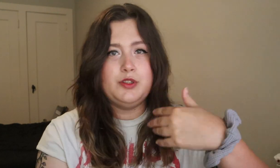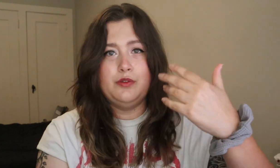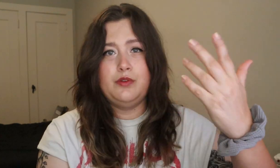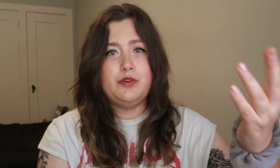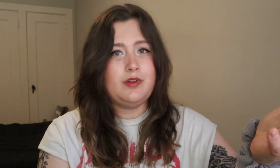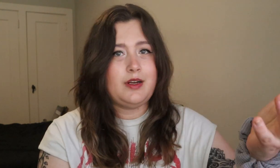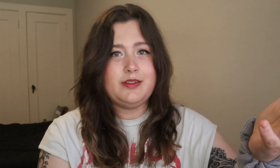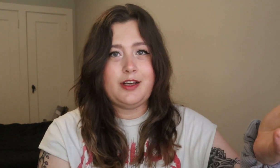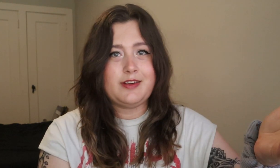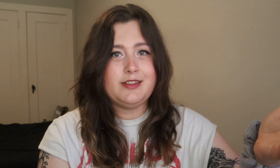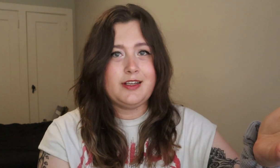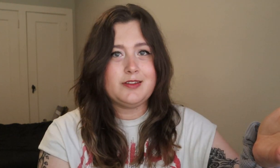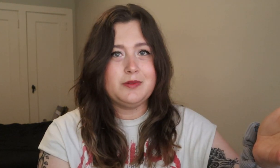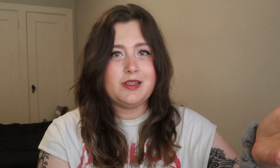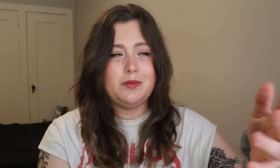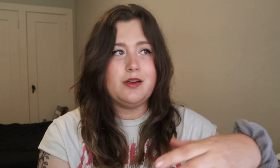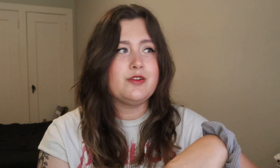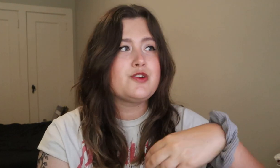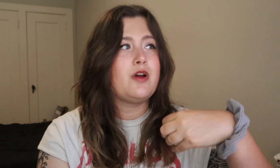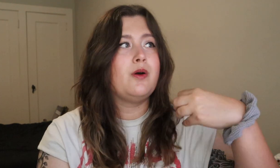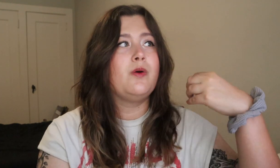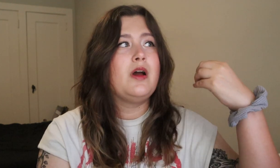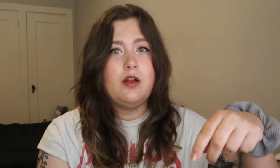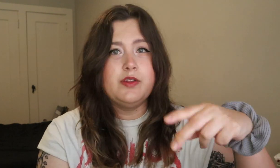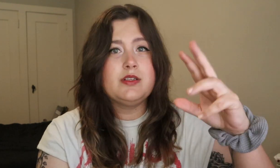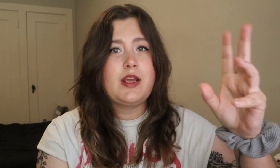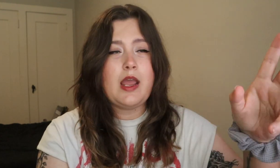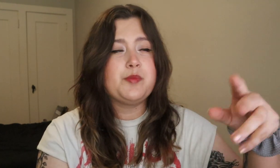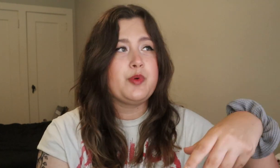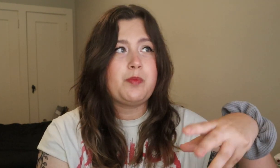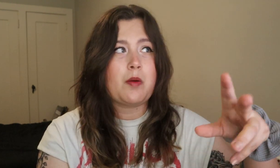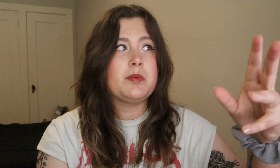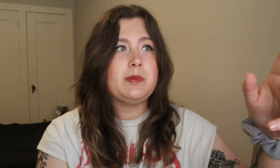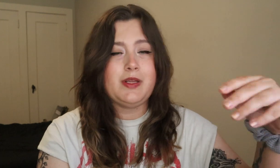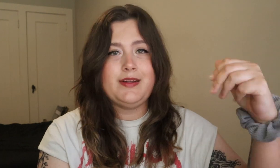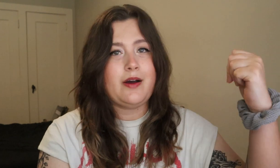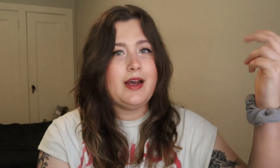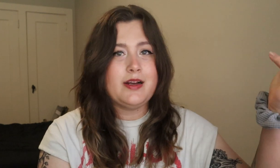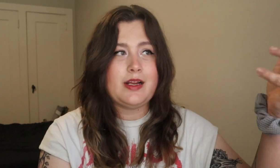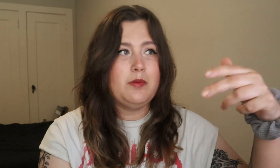You knew that a deaf contestant was going to be on this show. These games were probably planned out ahead of time